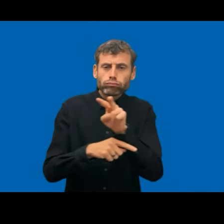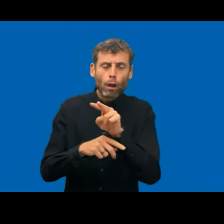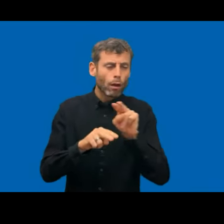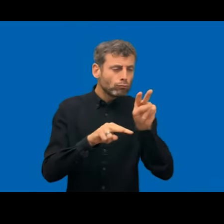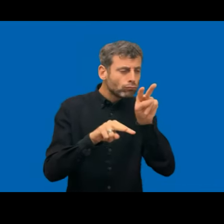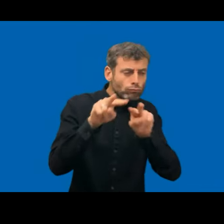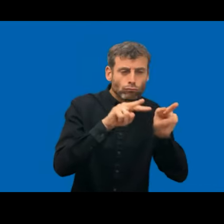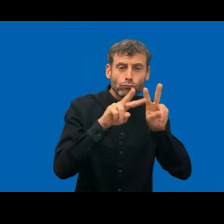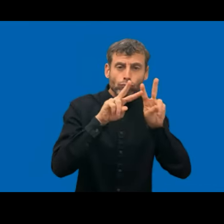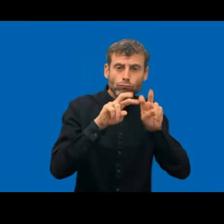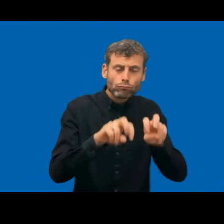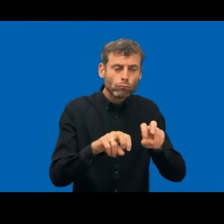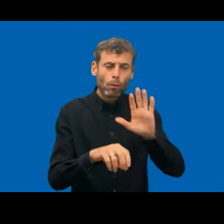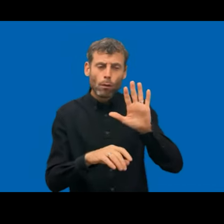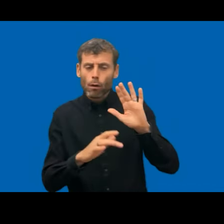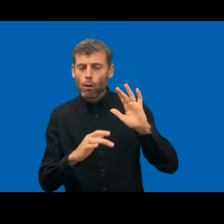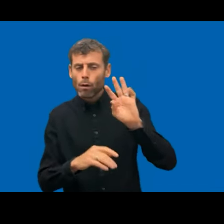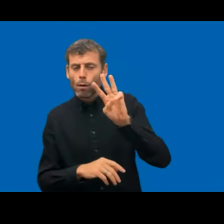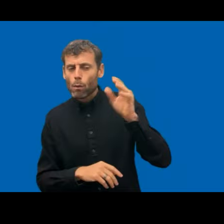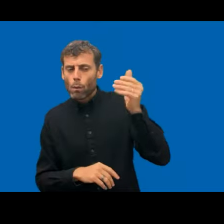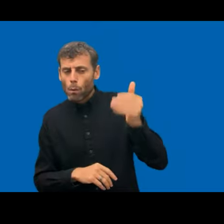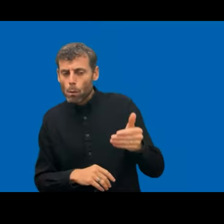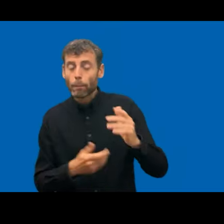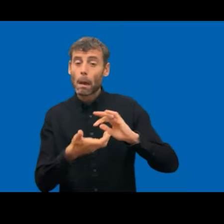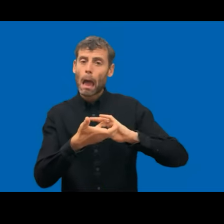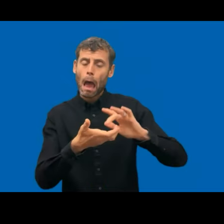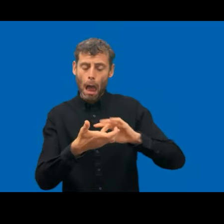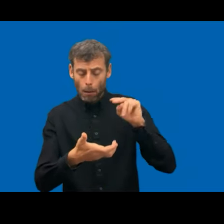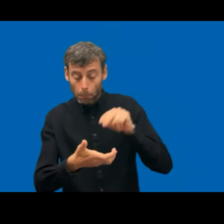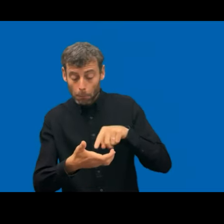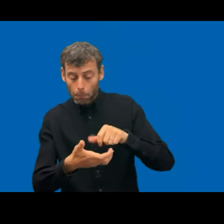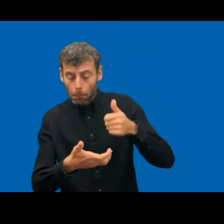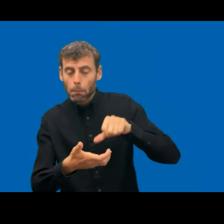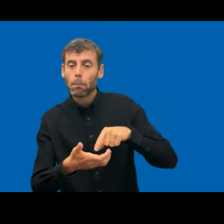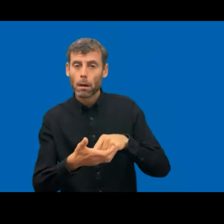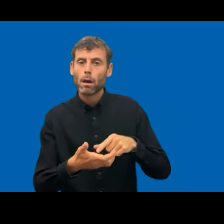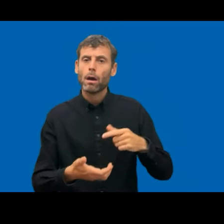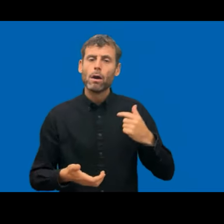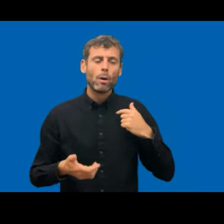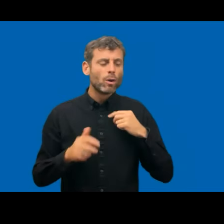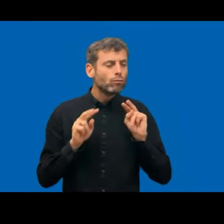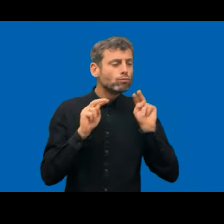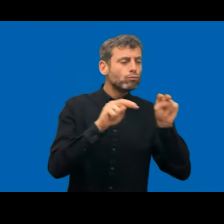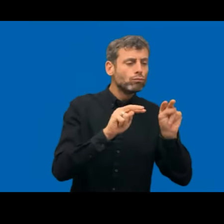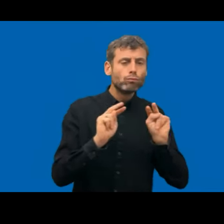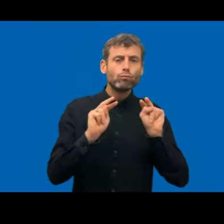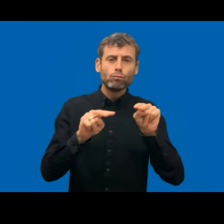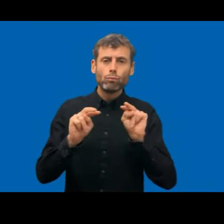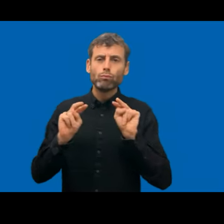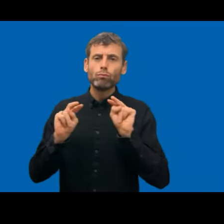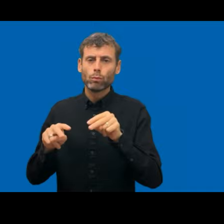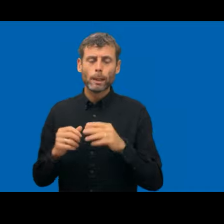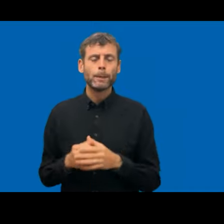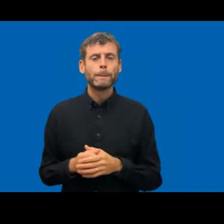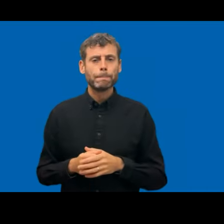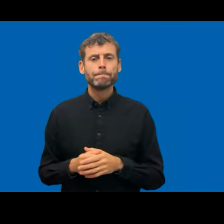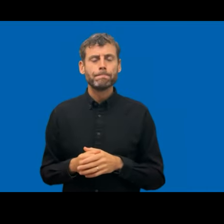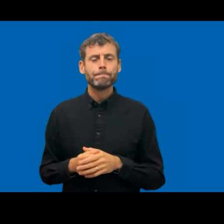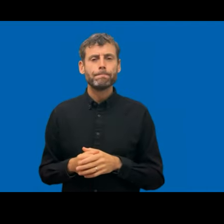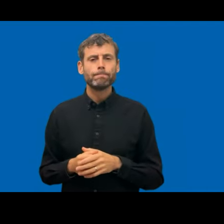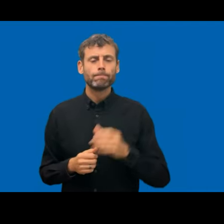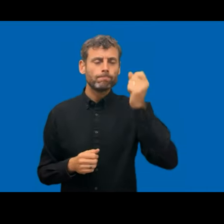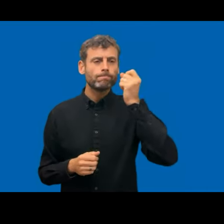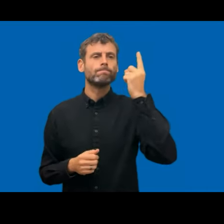simplified or apps or websites or web pages, we found it's not so much about the declaration of